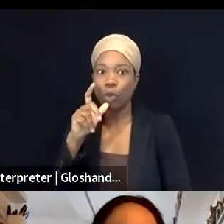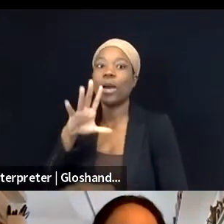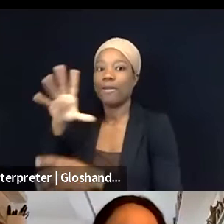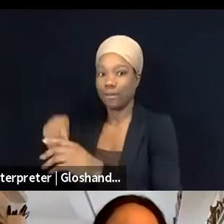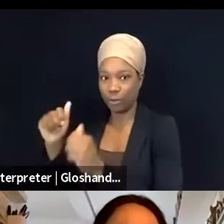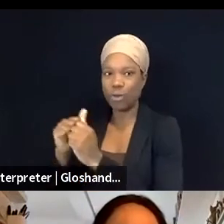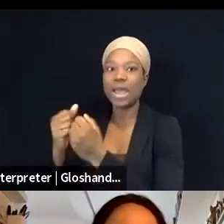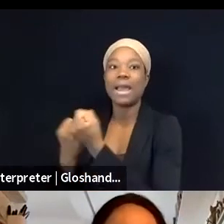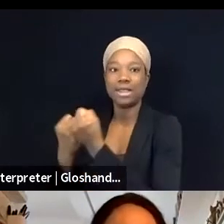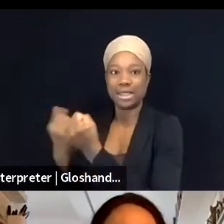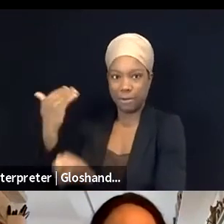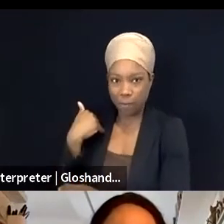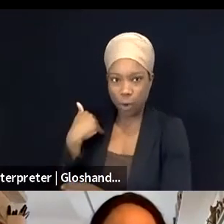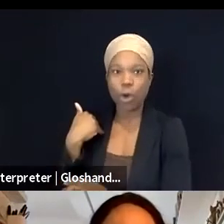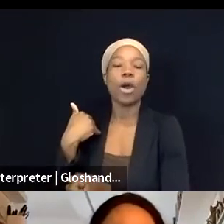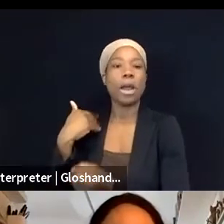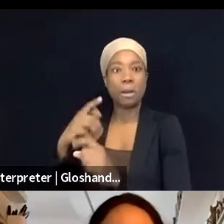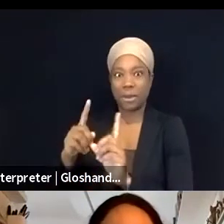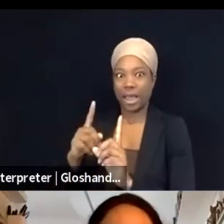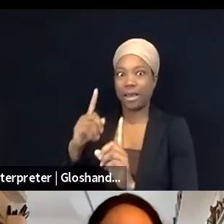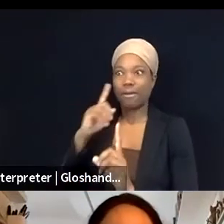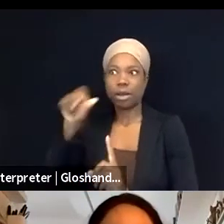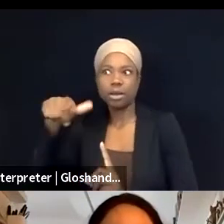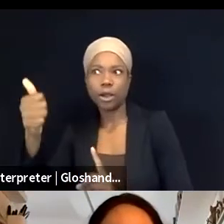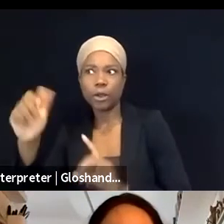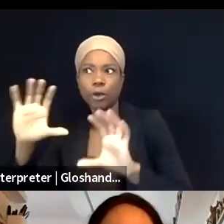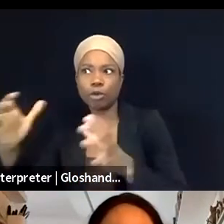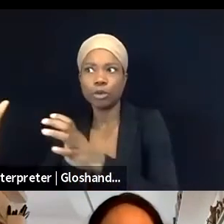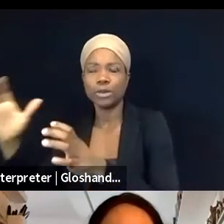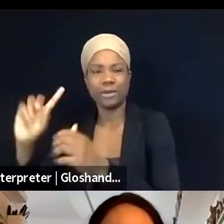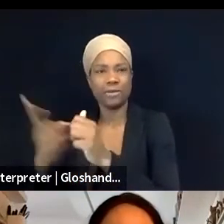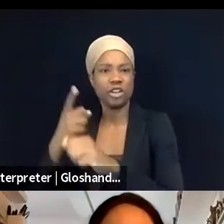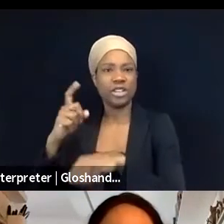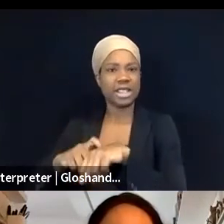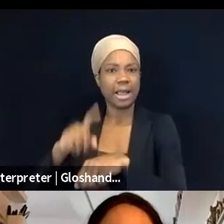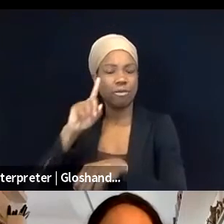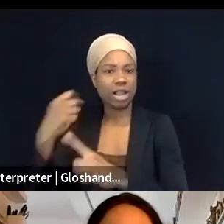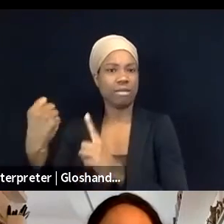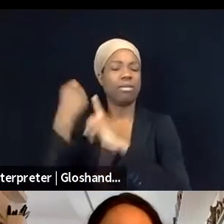with a new group of people about how this might impact advocacy online and who is being heard,